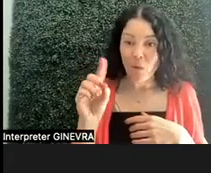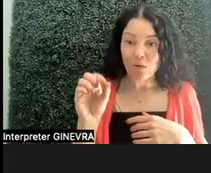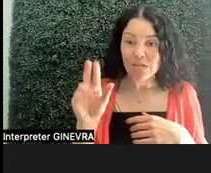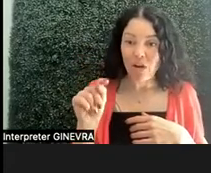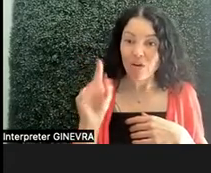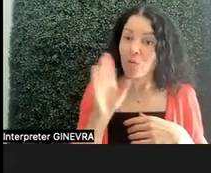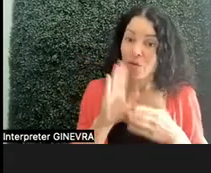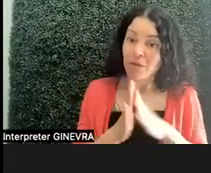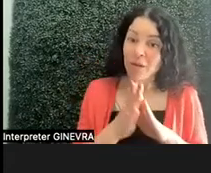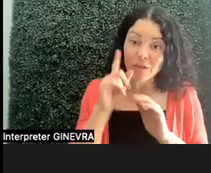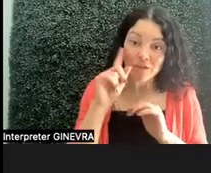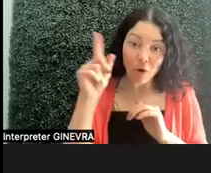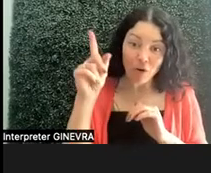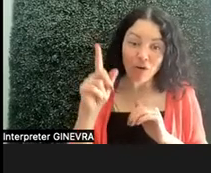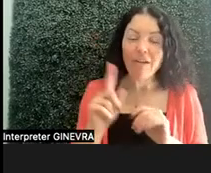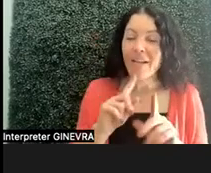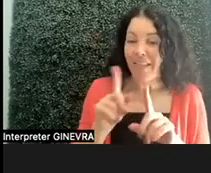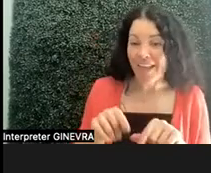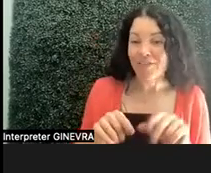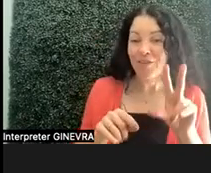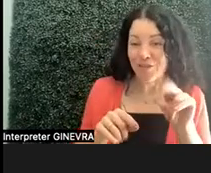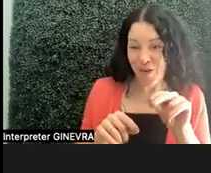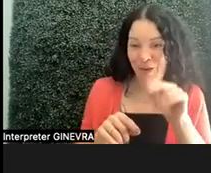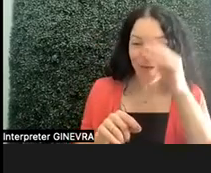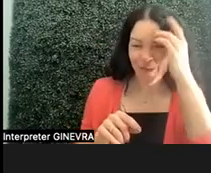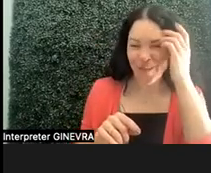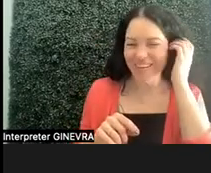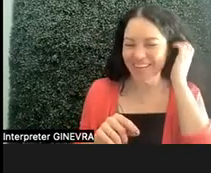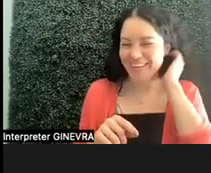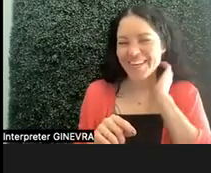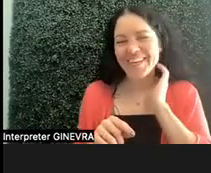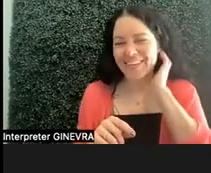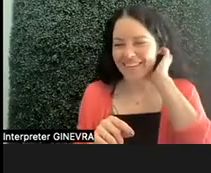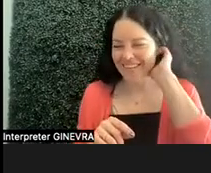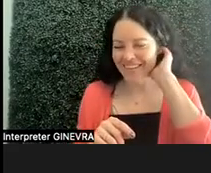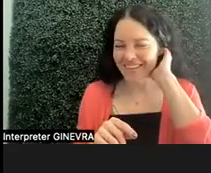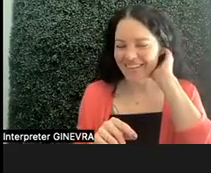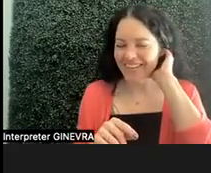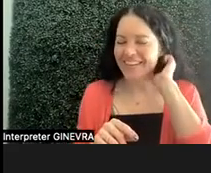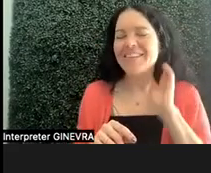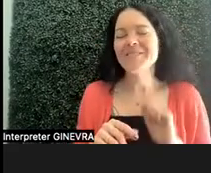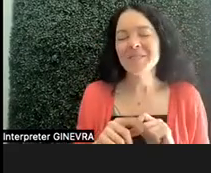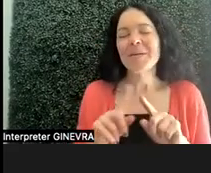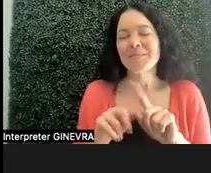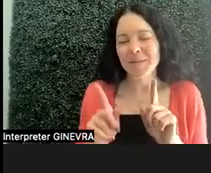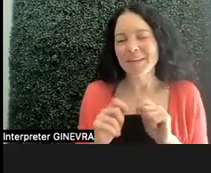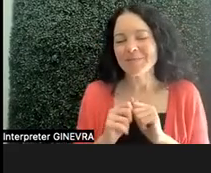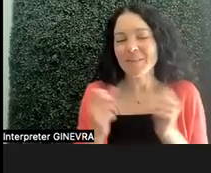The answer-- as you might all know, the answer is no. Listening to Mozart does not make you smarter. Yet, there were a lot of industry